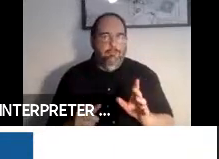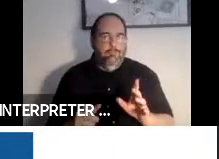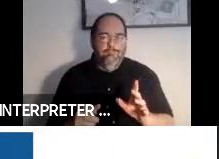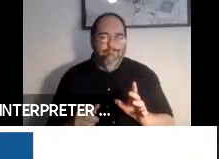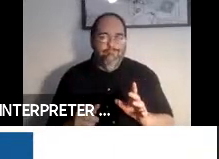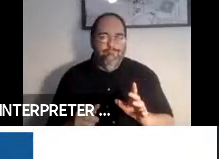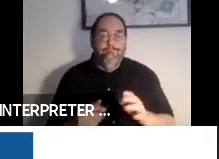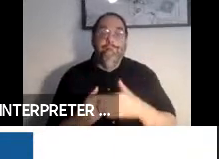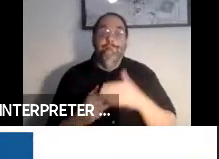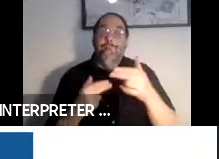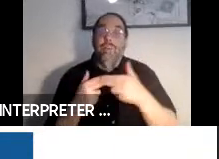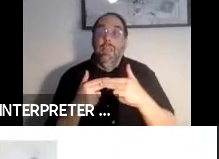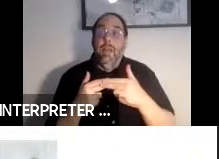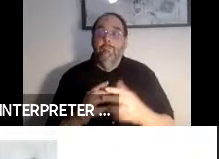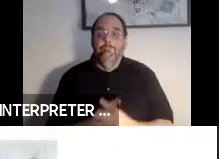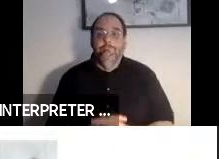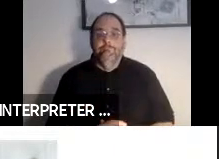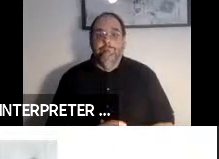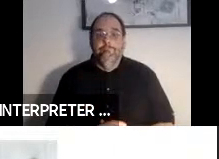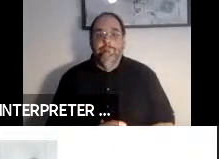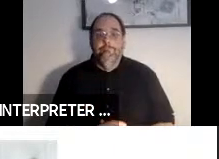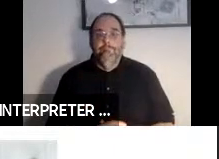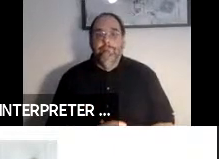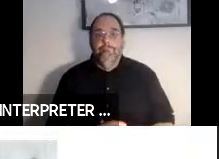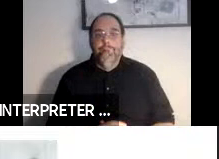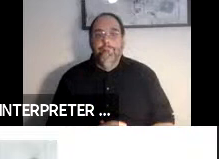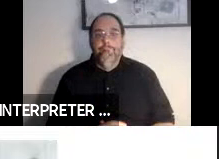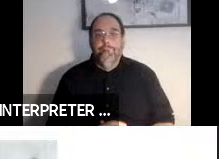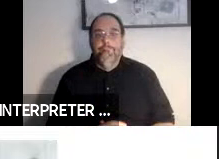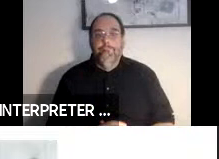Next slide, please. And I mentioned that